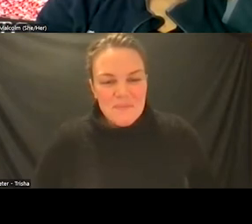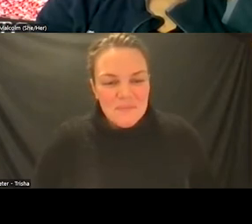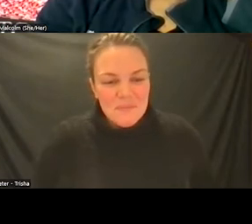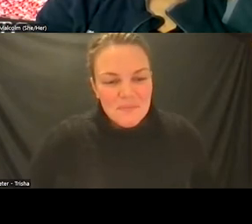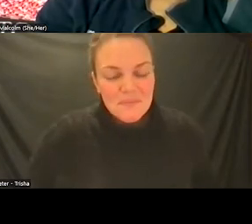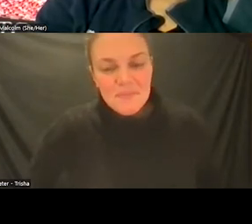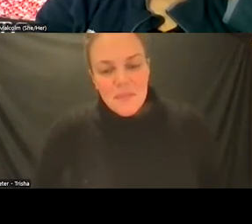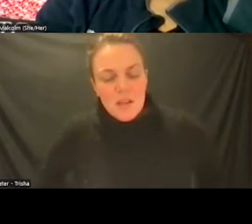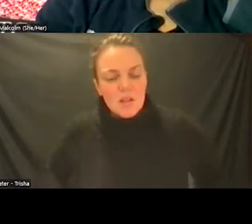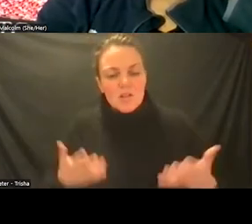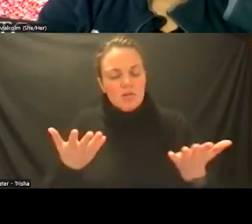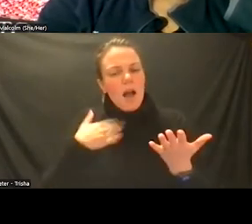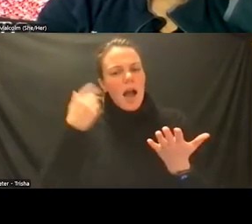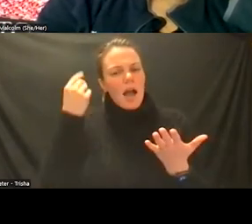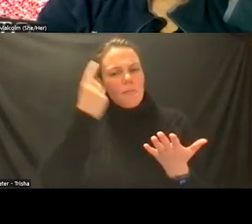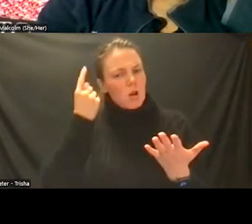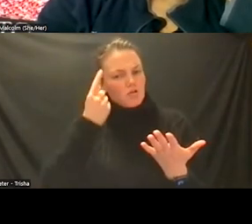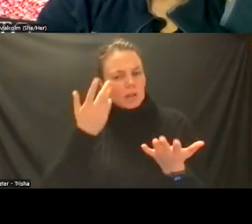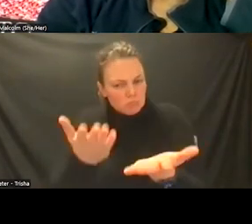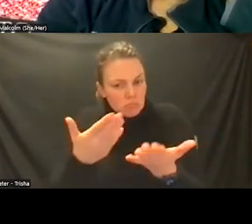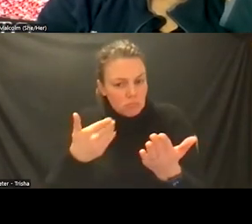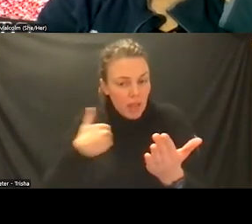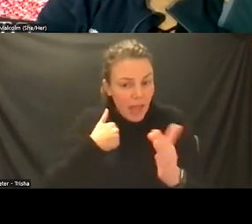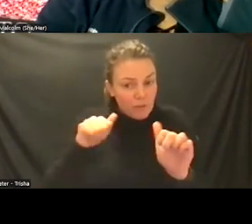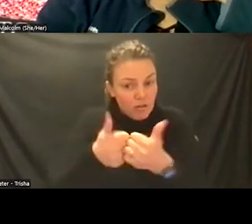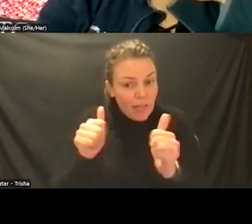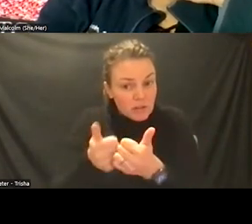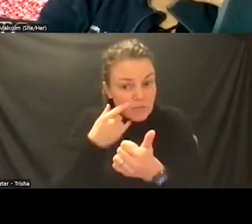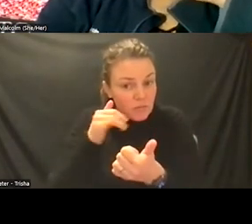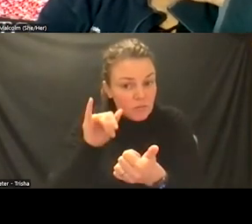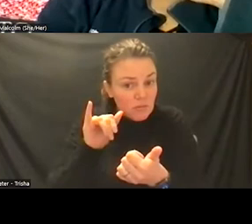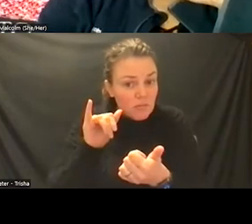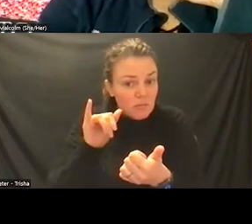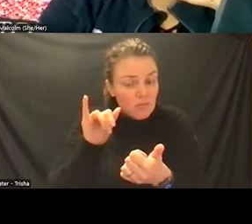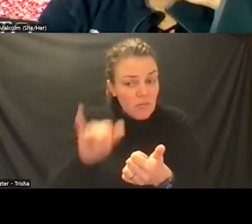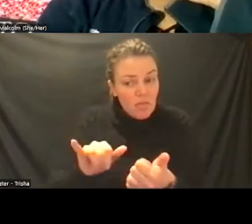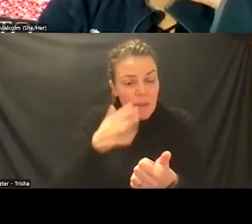what kinds of challenges has it been you know that you've had to deal with in actually creating this